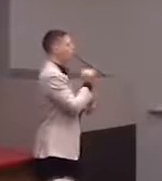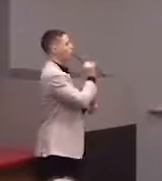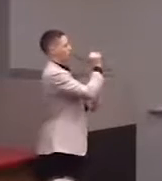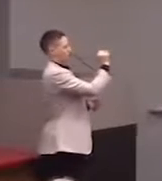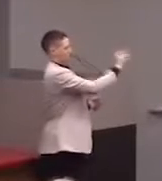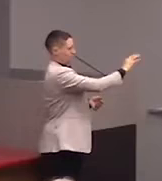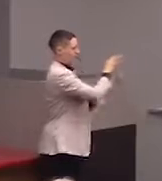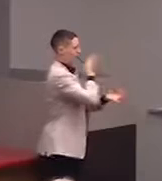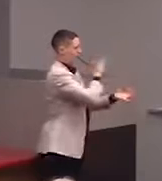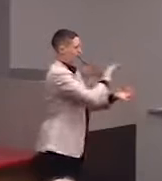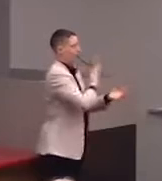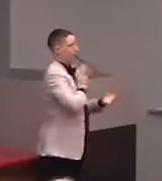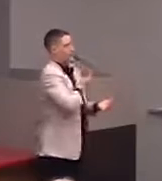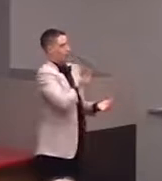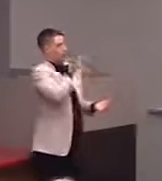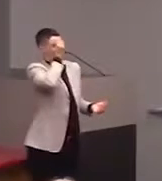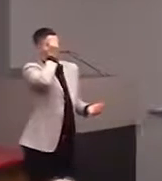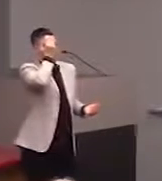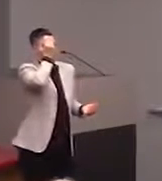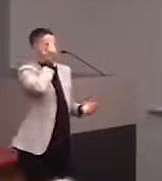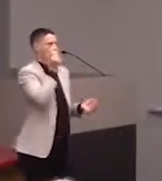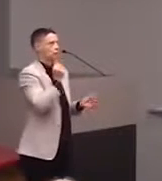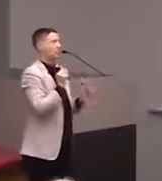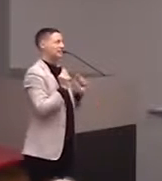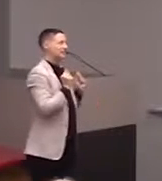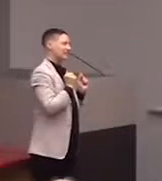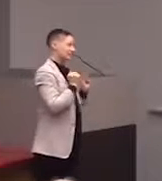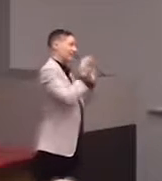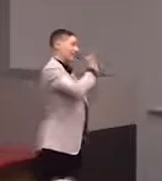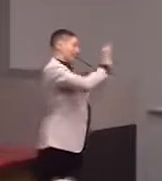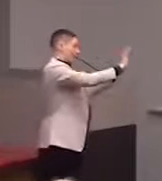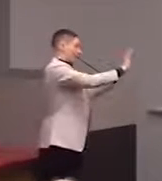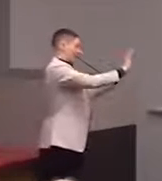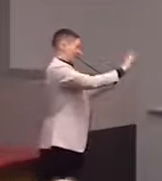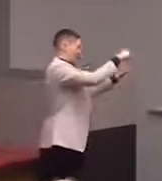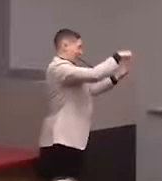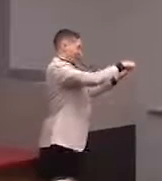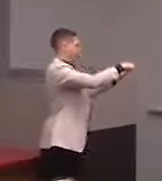based on what we know, "Okay, this is probably "a bad place to put it in order to actually find it."